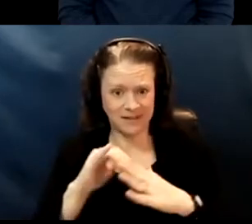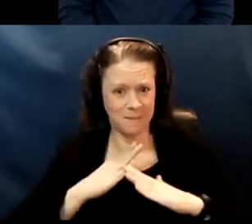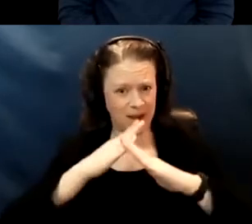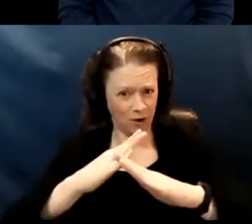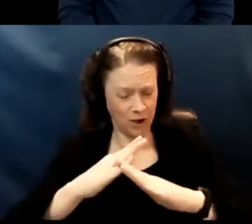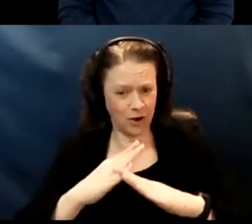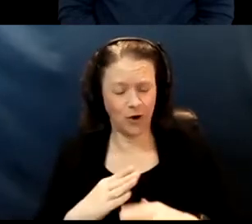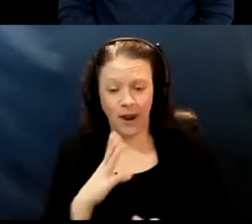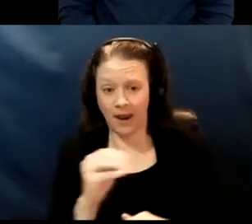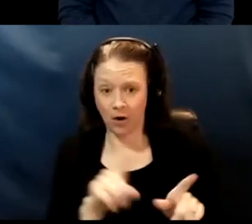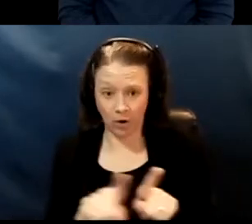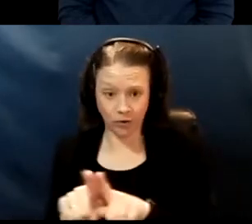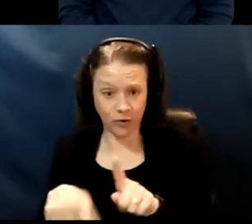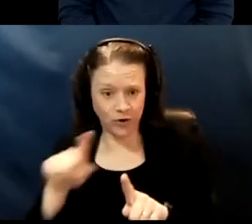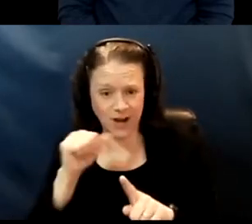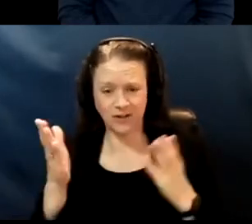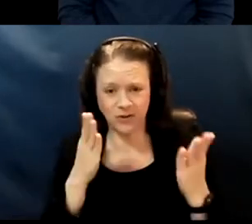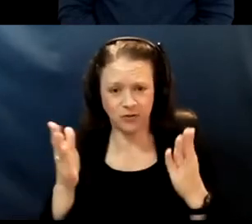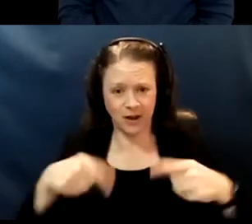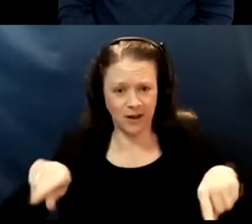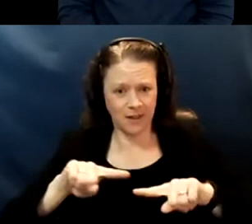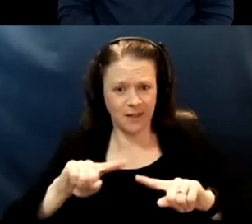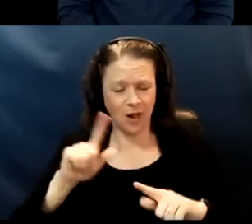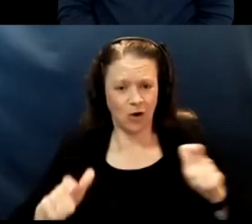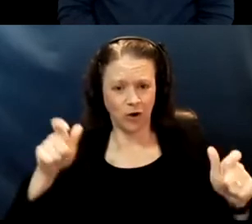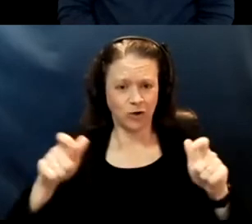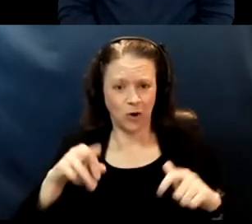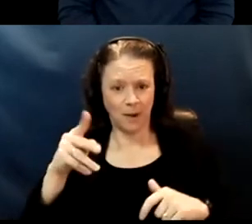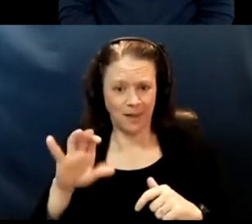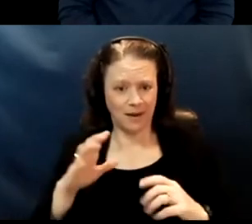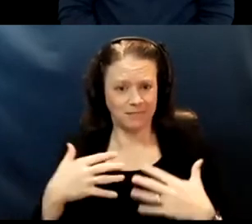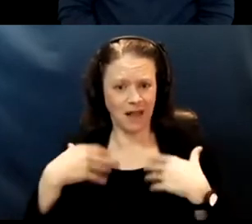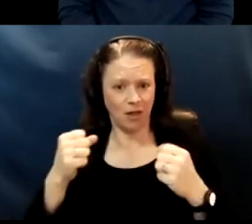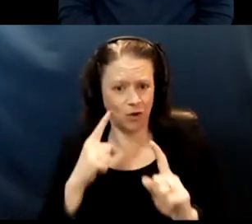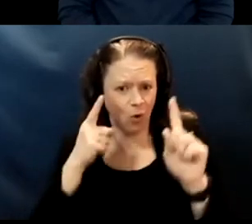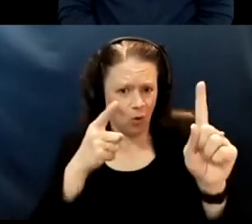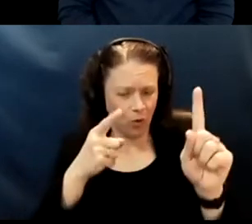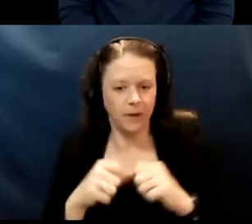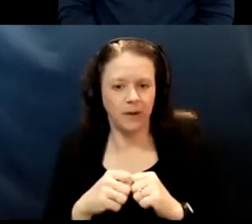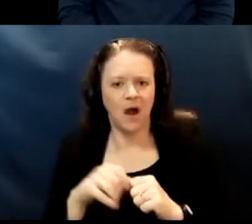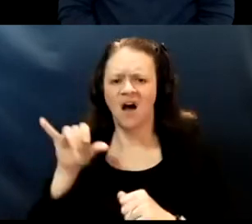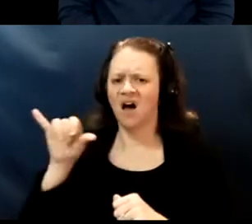And then you're also not serving the people who, the jar, the larger public health goal. So, you know, I think, but it is really tough